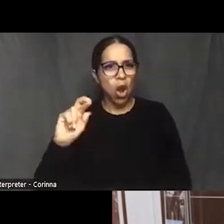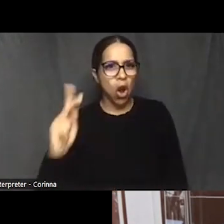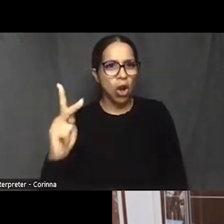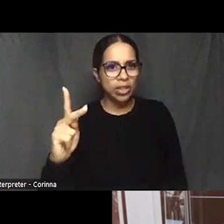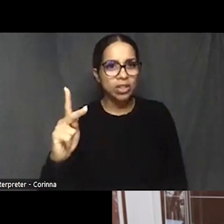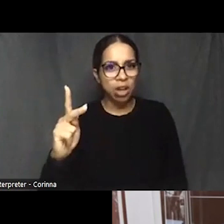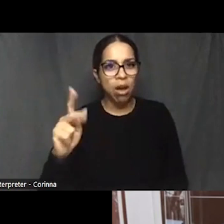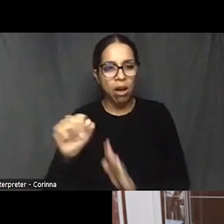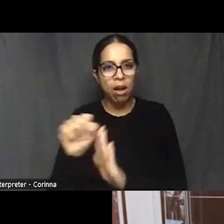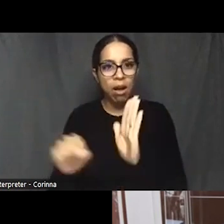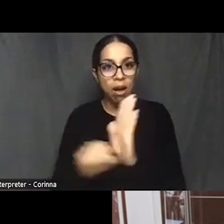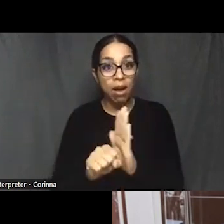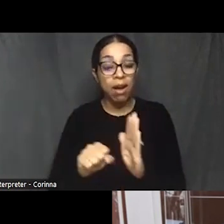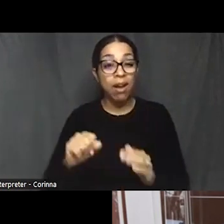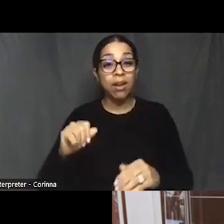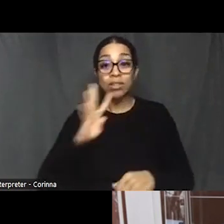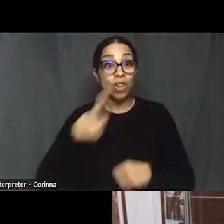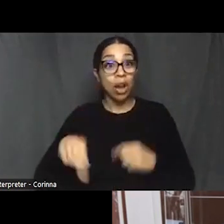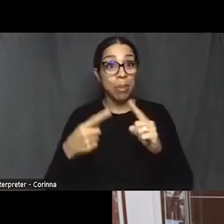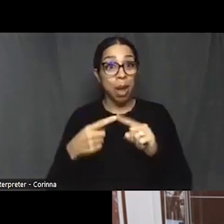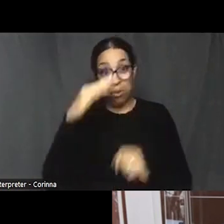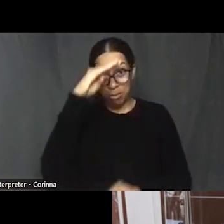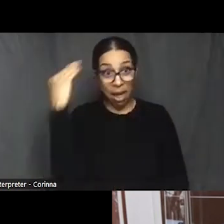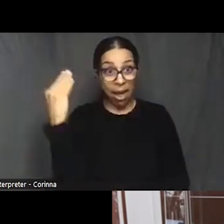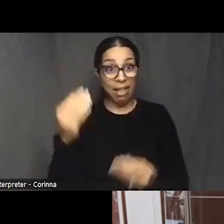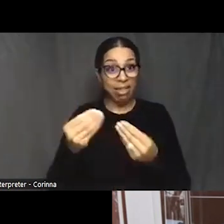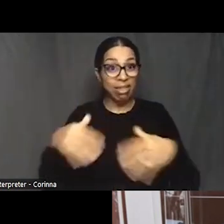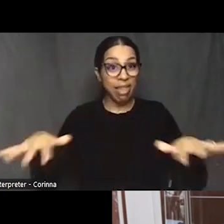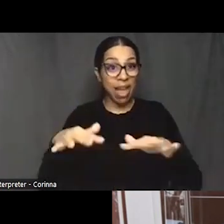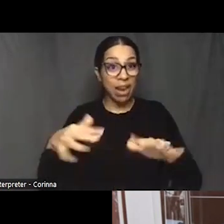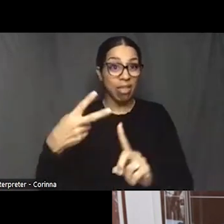So displacement and disruption of of of Black communities,